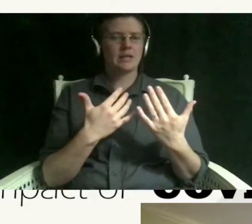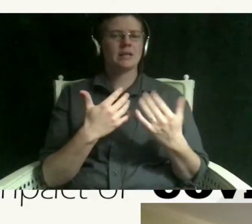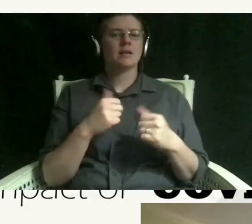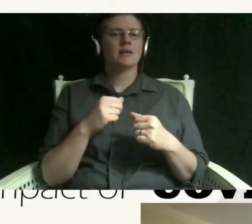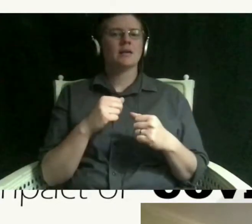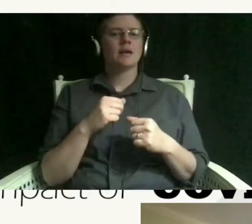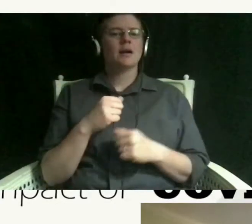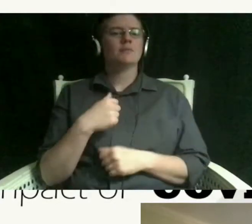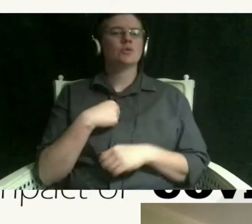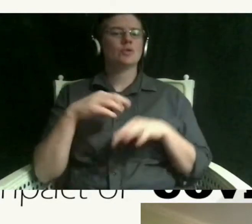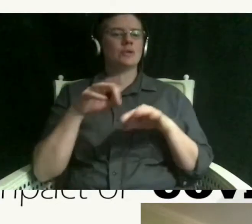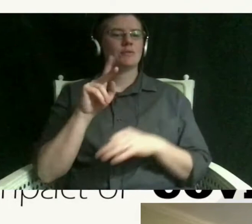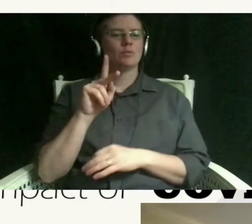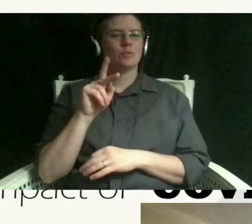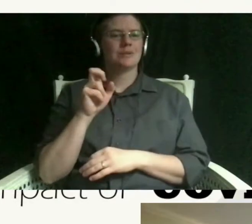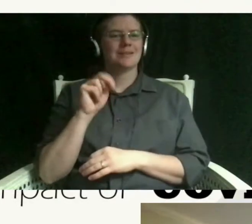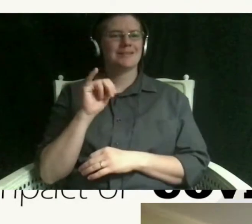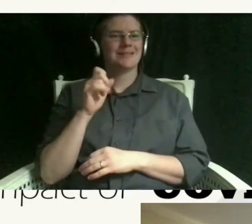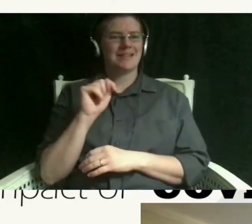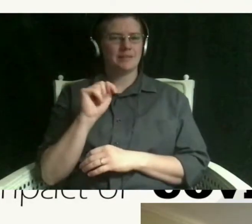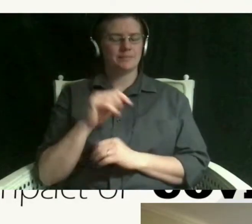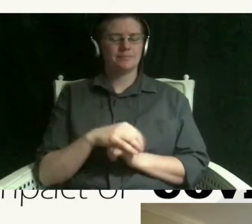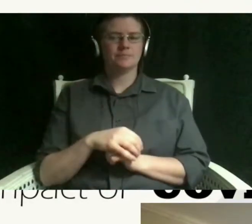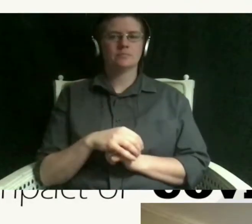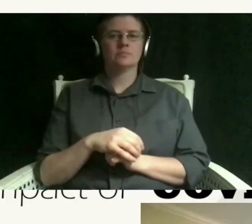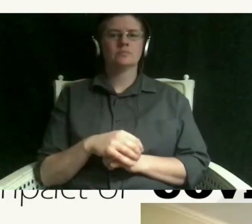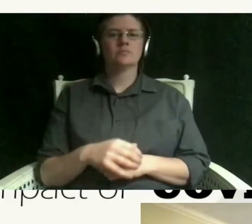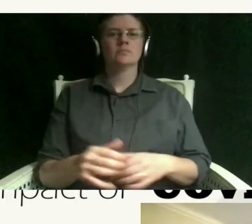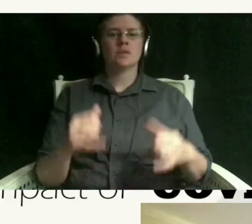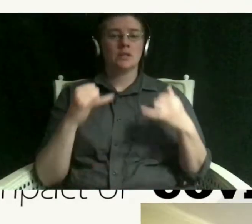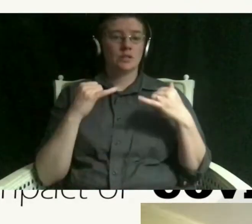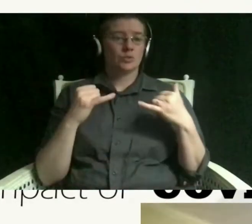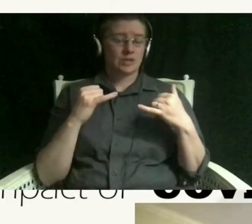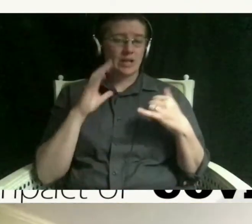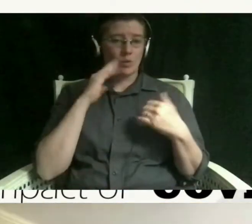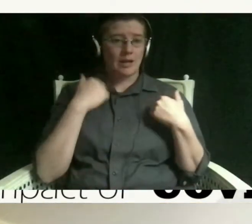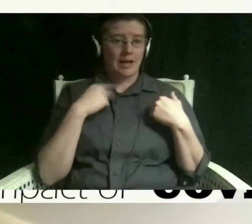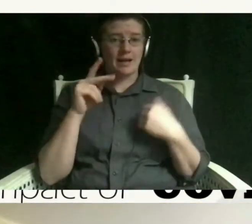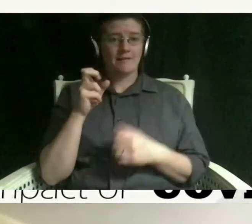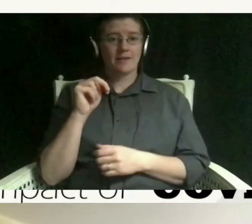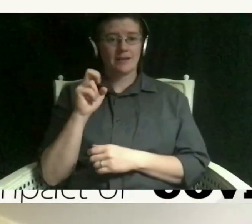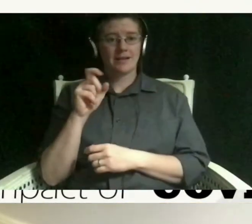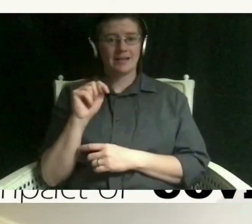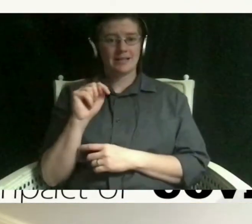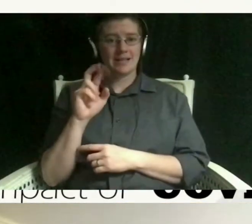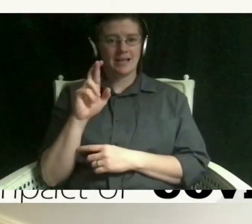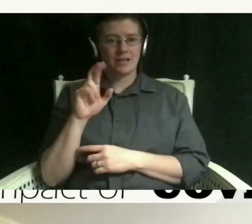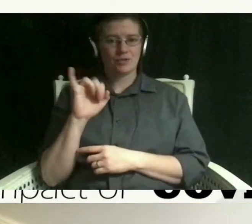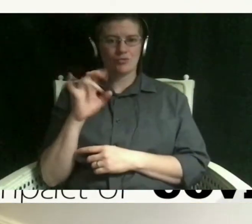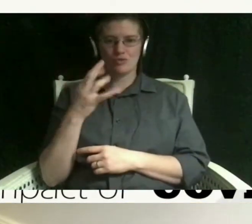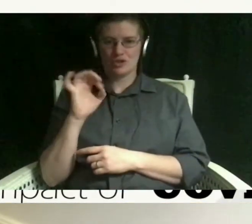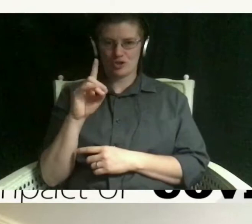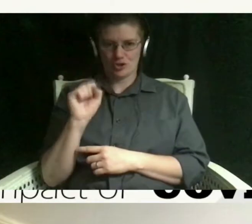who connect is um so today on this segment we will have connect richards um she's currently a school